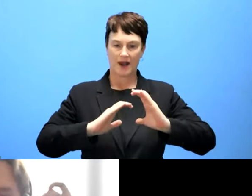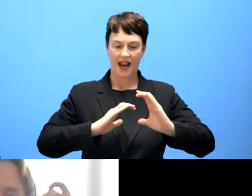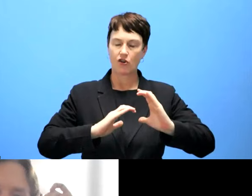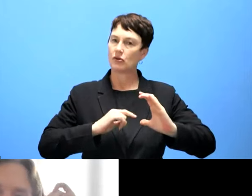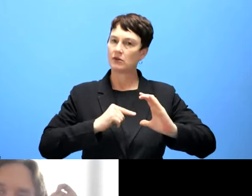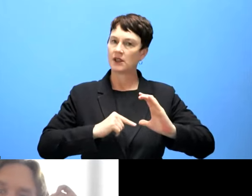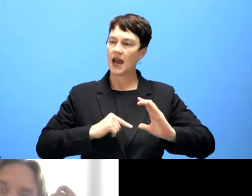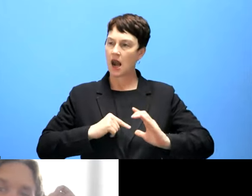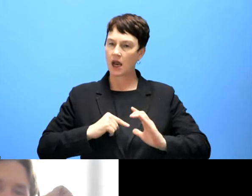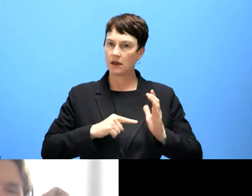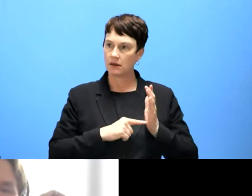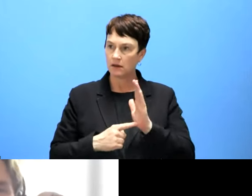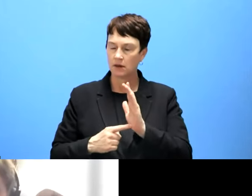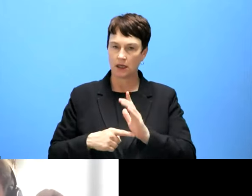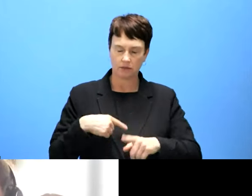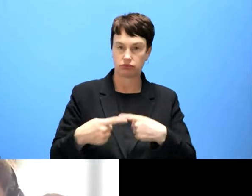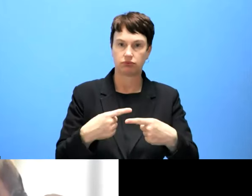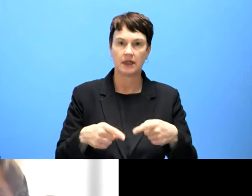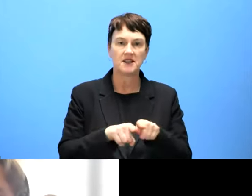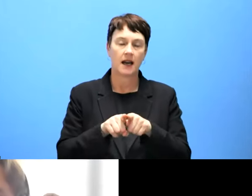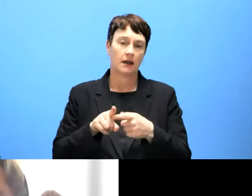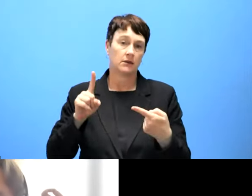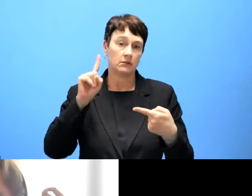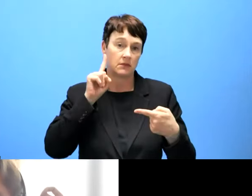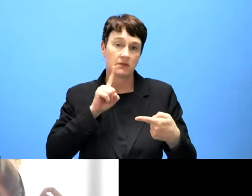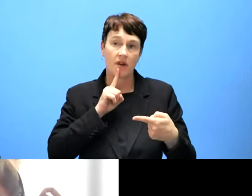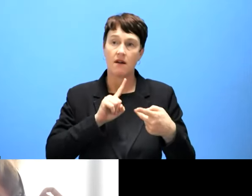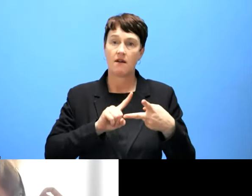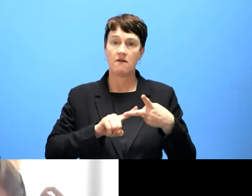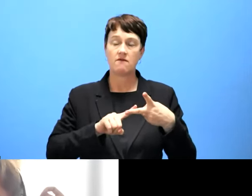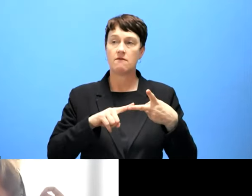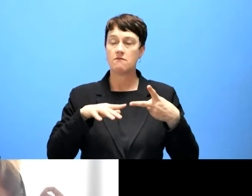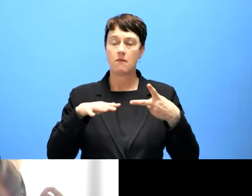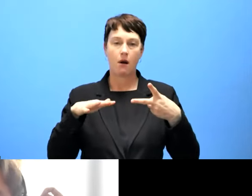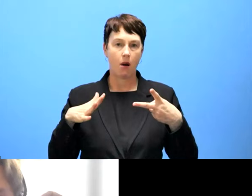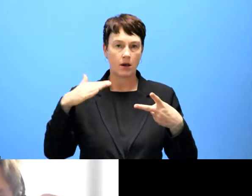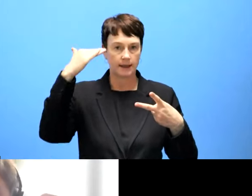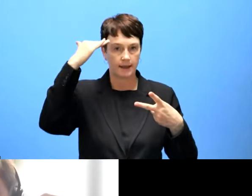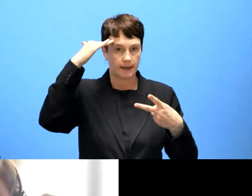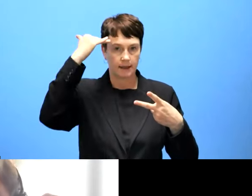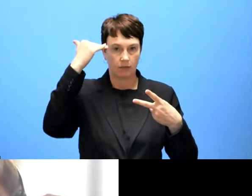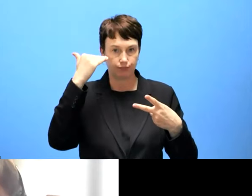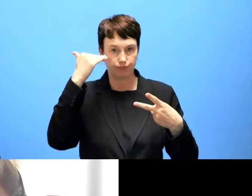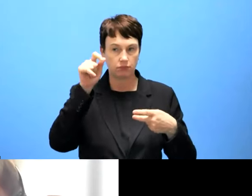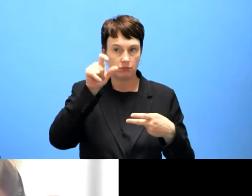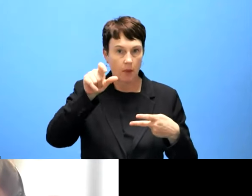cognitive disabilities or the Deaf Hearing Union and they say, it's good to have this, let's say,